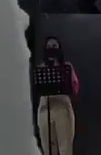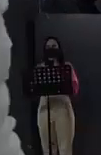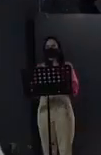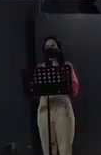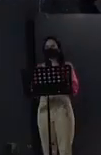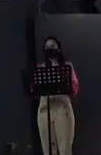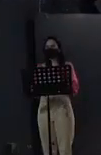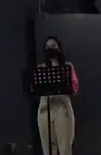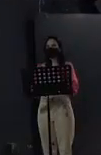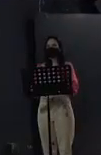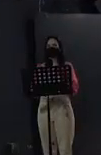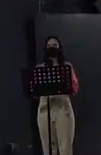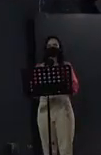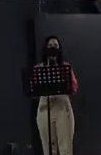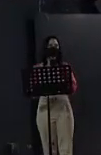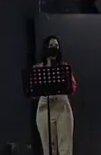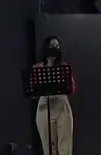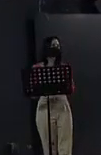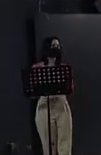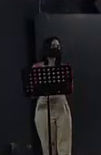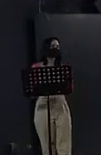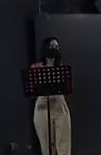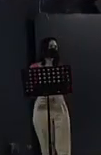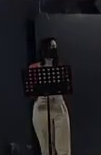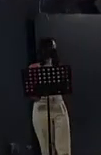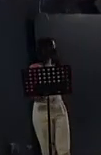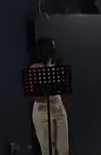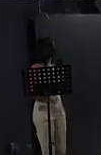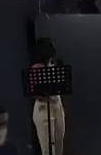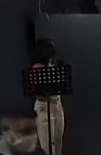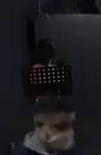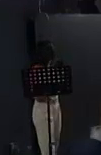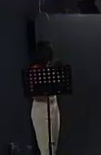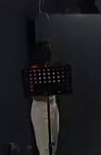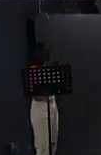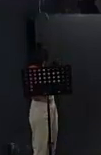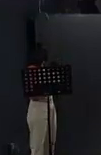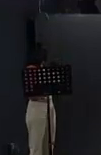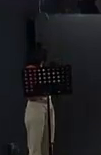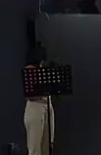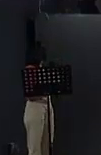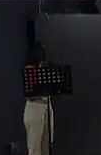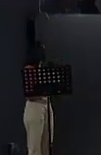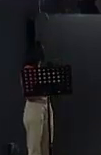Well if there are no more questions then we proceed to thank you Doña Margarita and